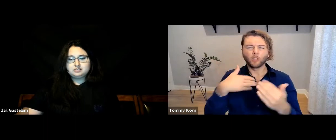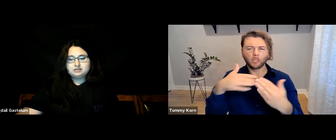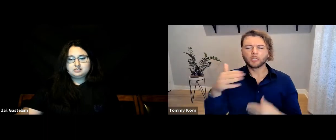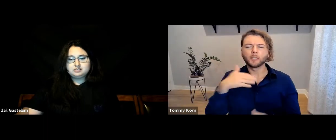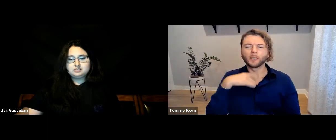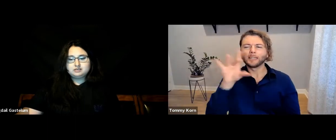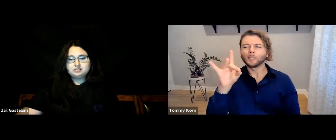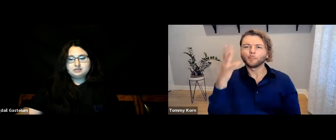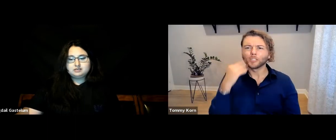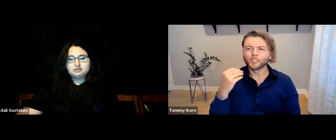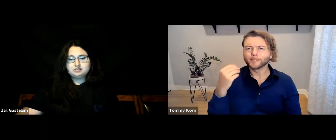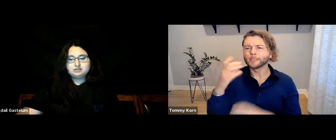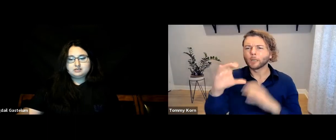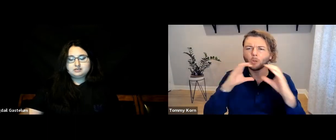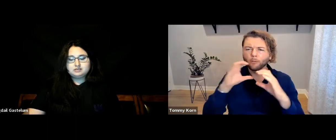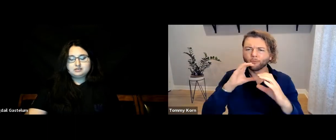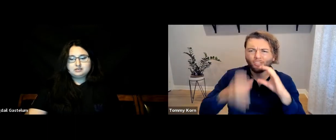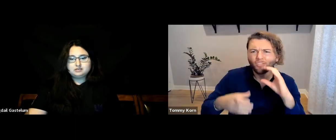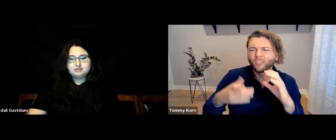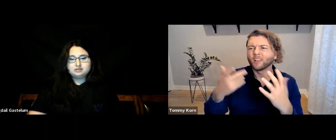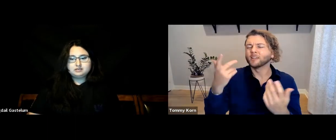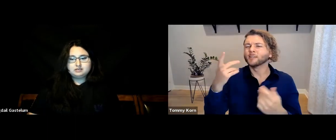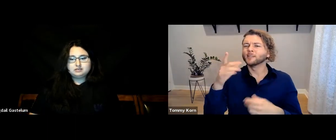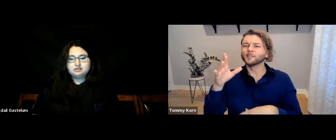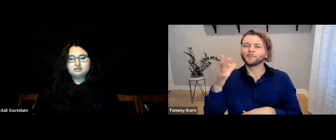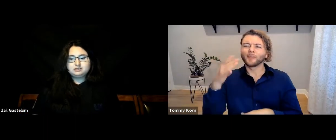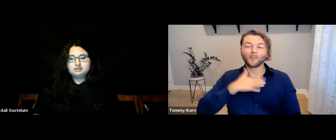I didn’t experience any barrier in communication at all.